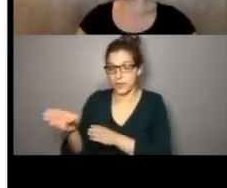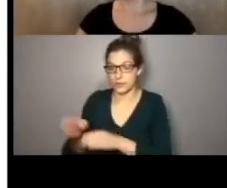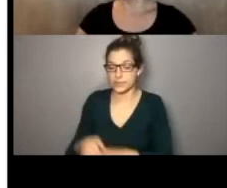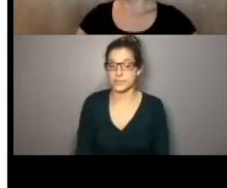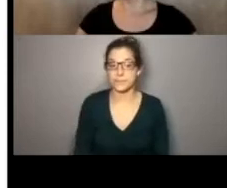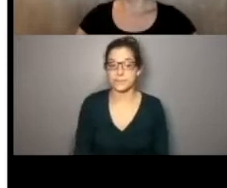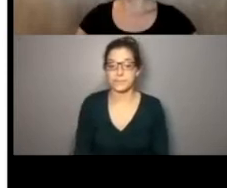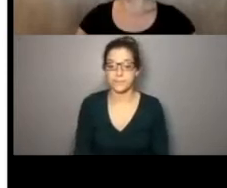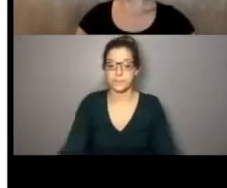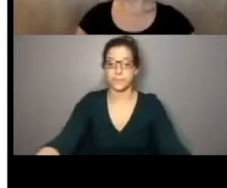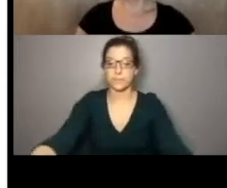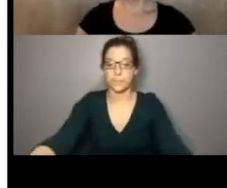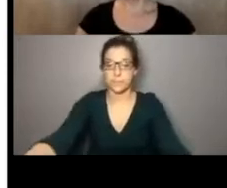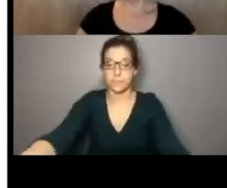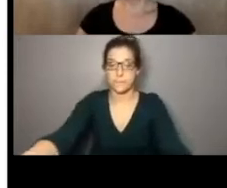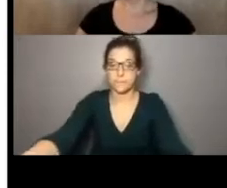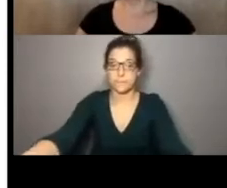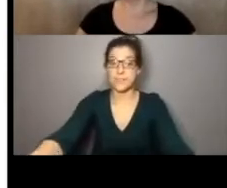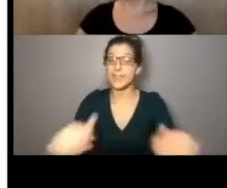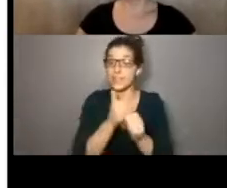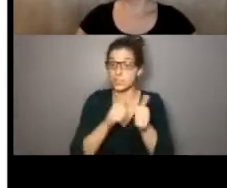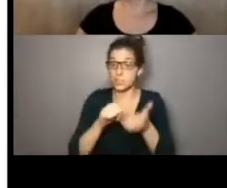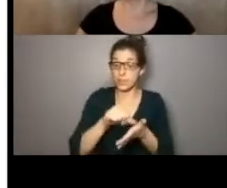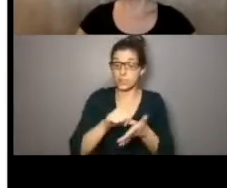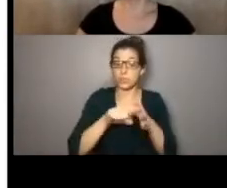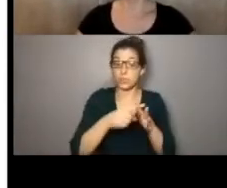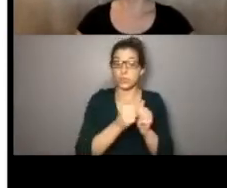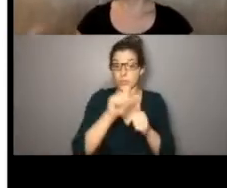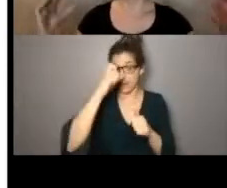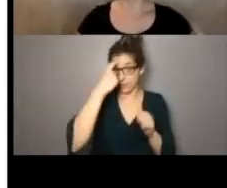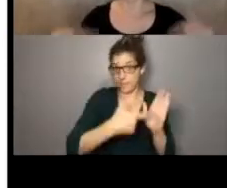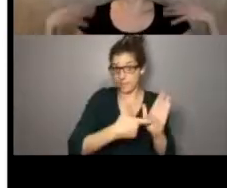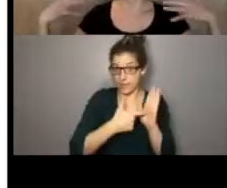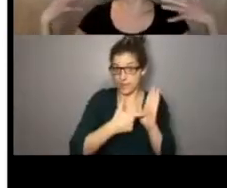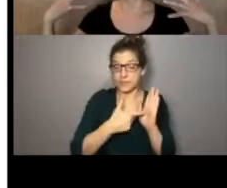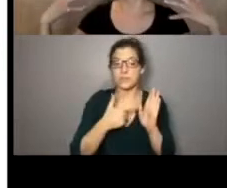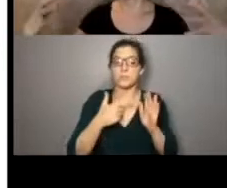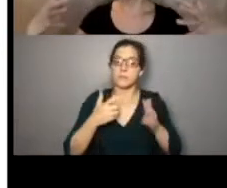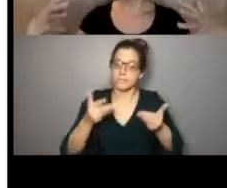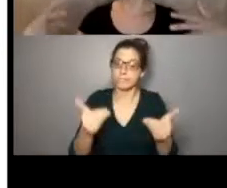employer plans. Each of these pages starts off with Government mandates. We figured moving those things